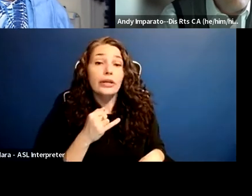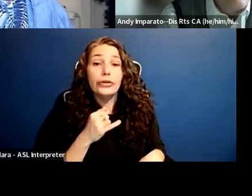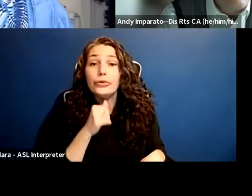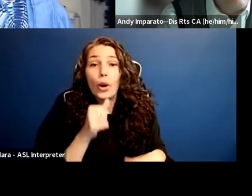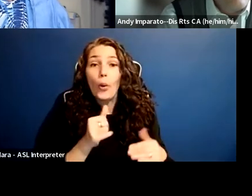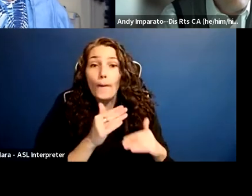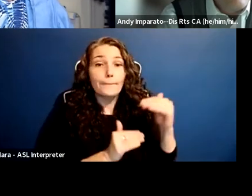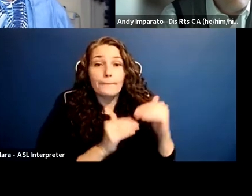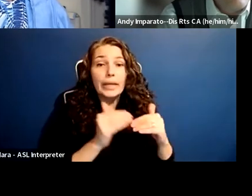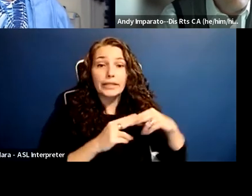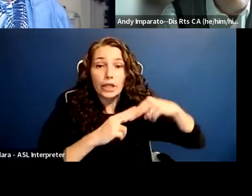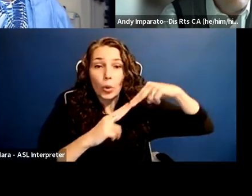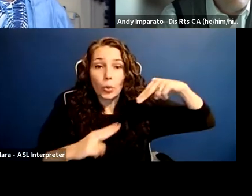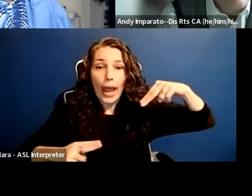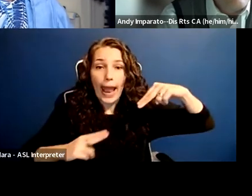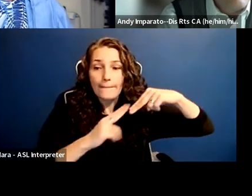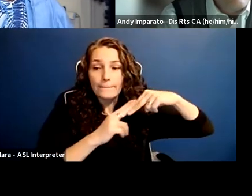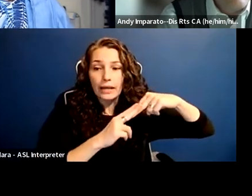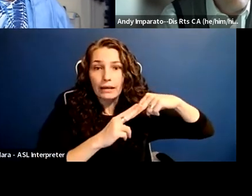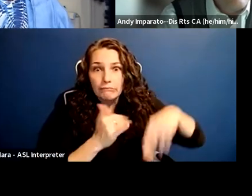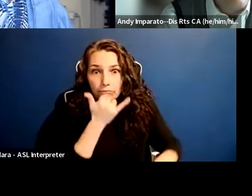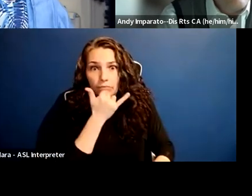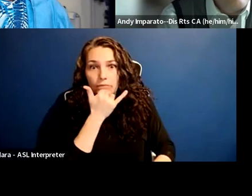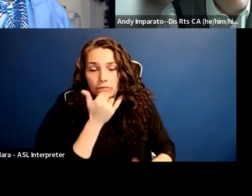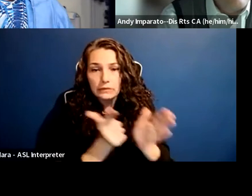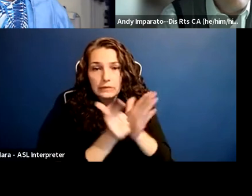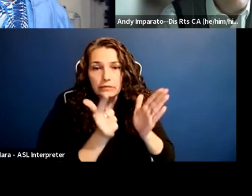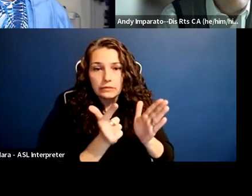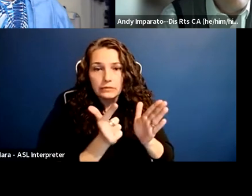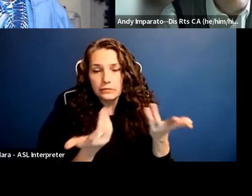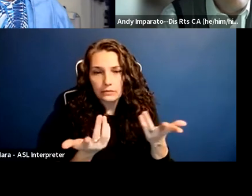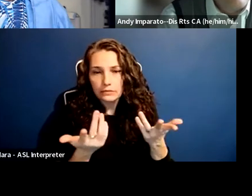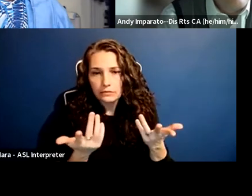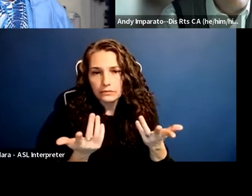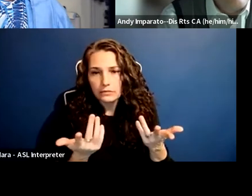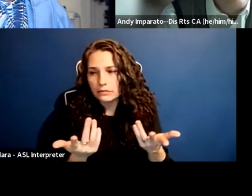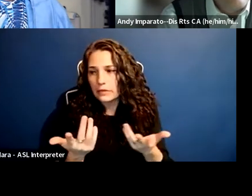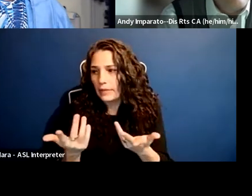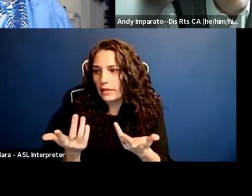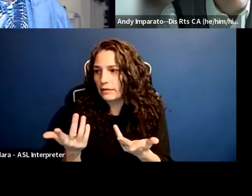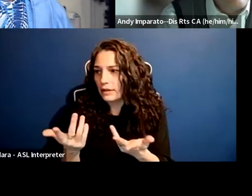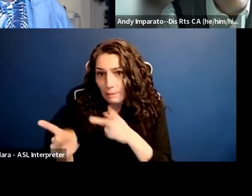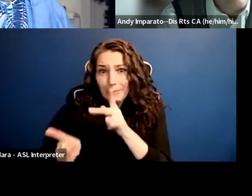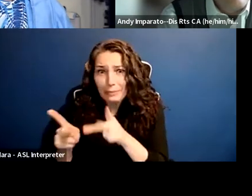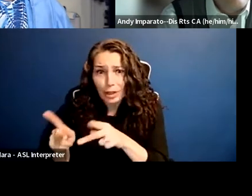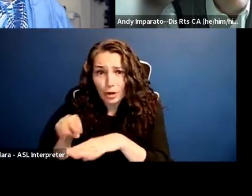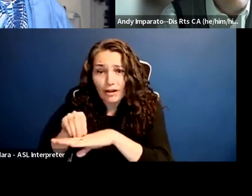there are people who are adversely being affected, even though you didn't know each individual name of a person